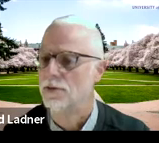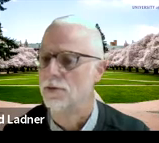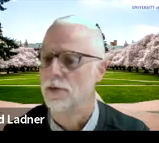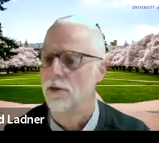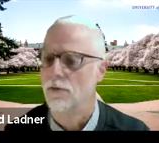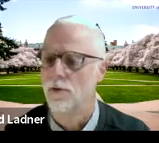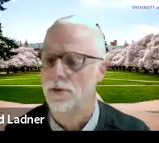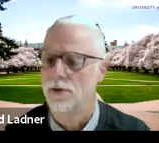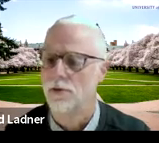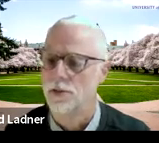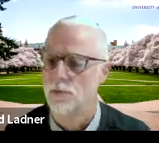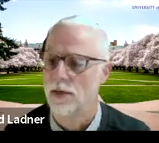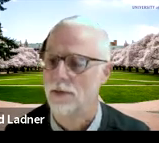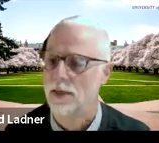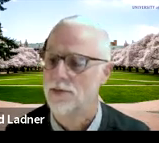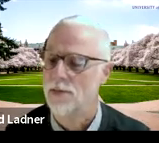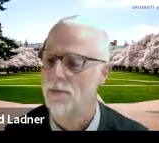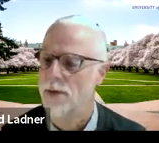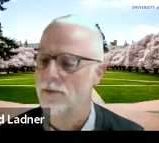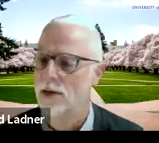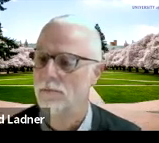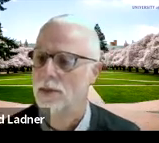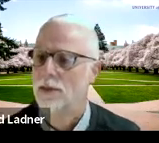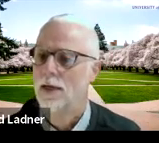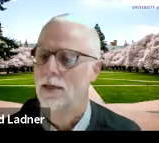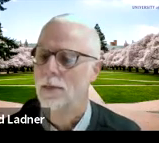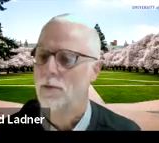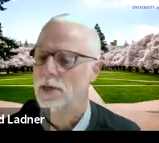So you can look forward to those as well. And some of you might have come a couple of weeks